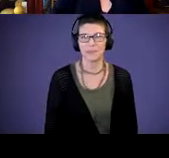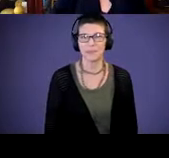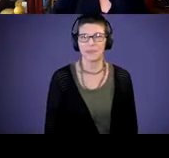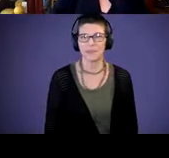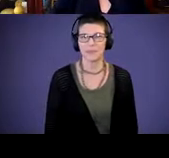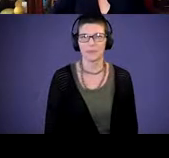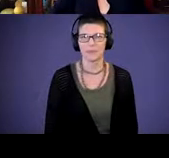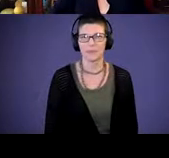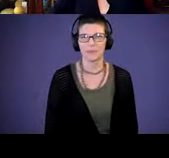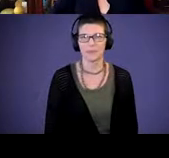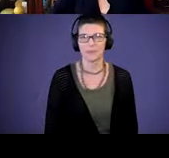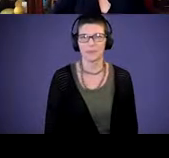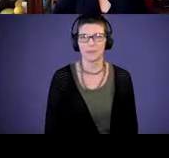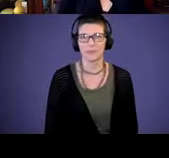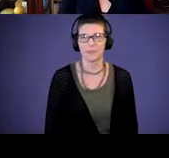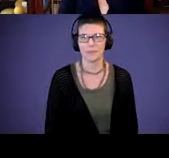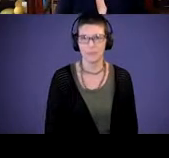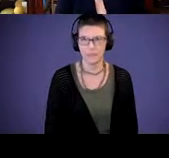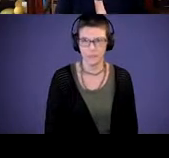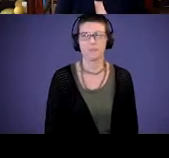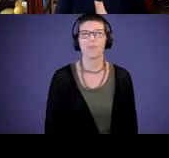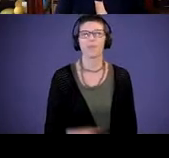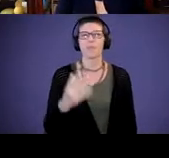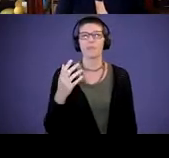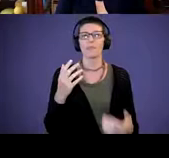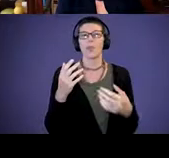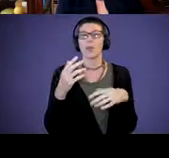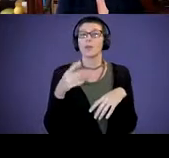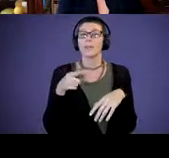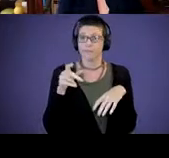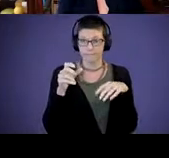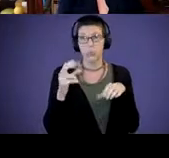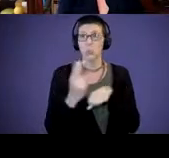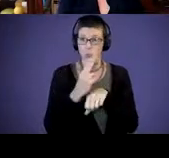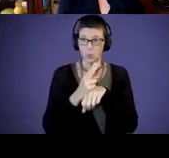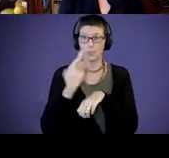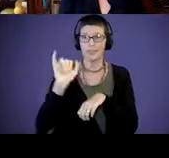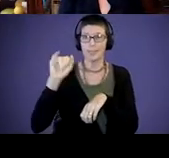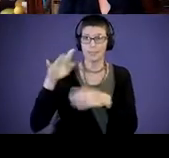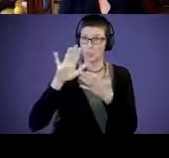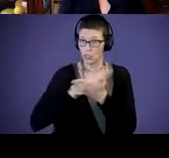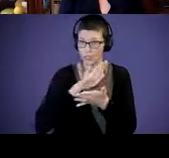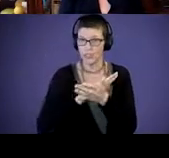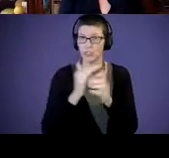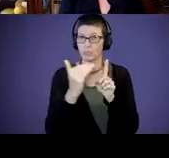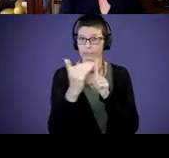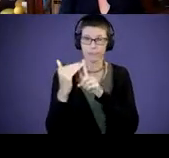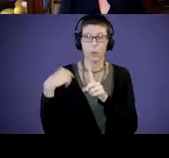So, beyond using these tip sheets to remind us of things we can be doing in our day to day lives and